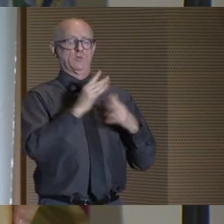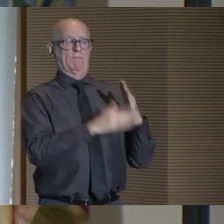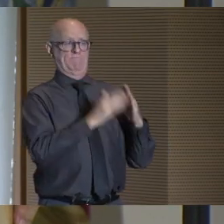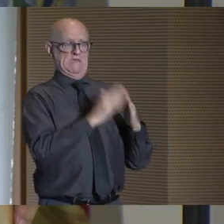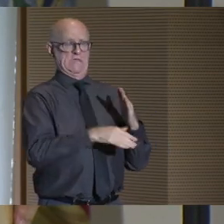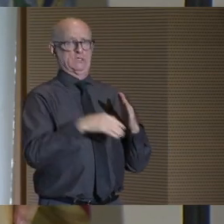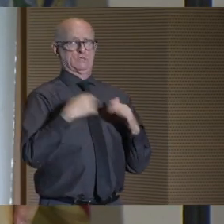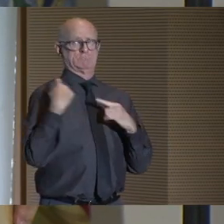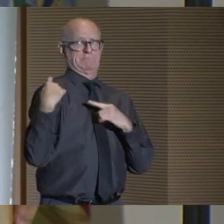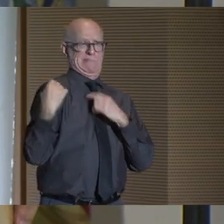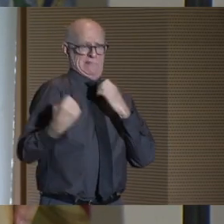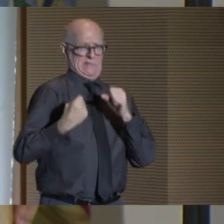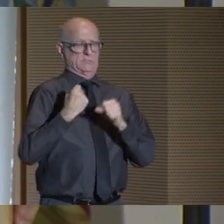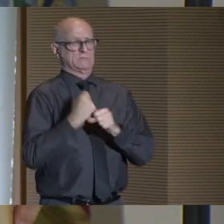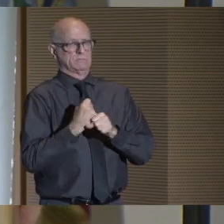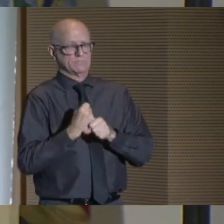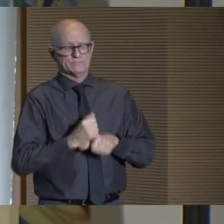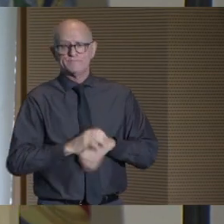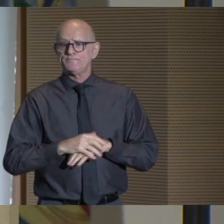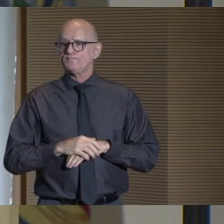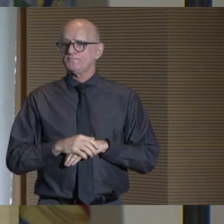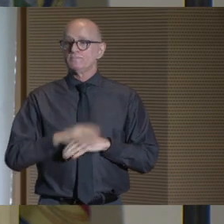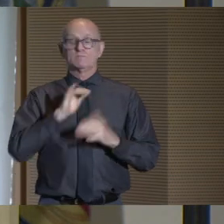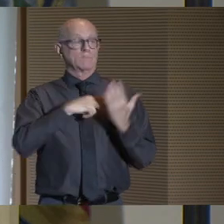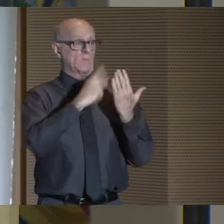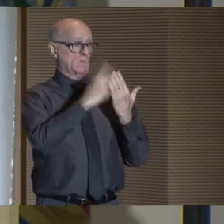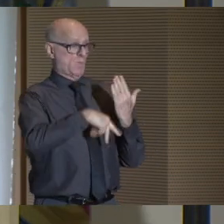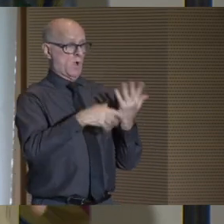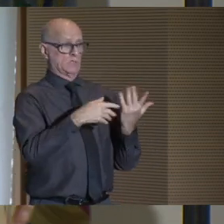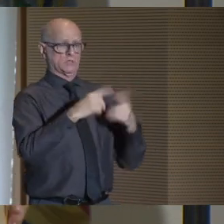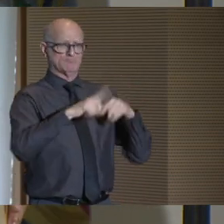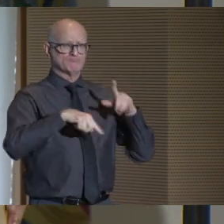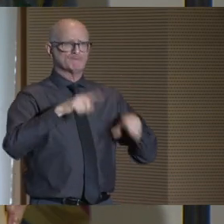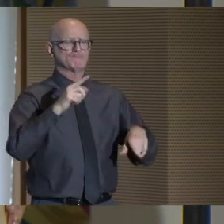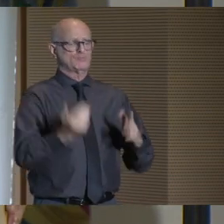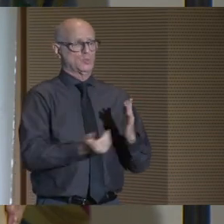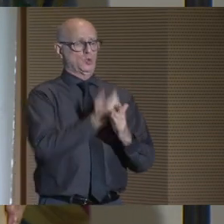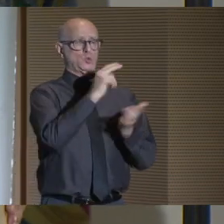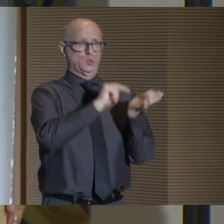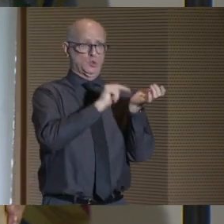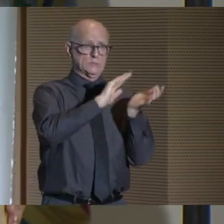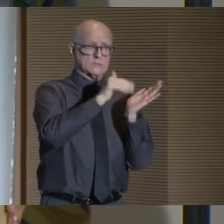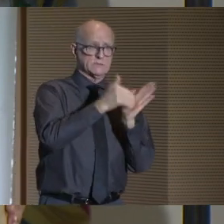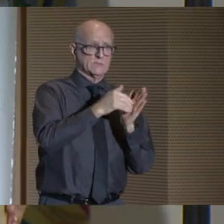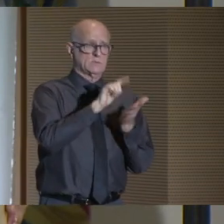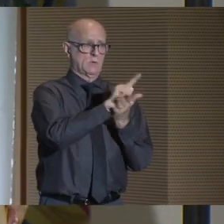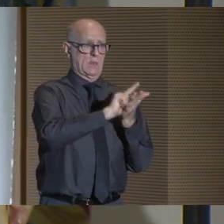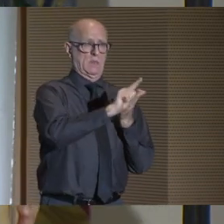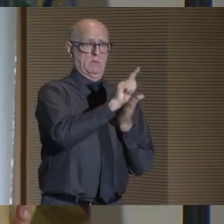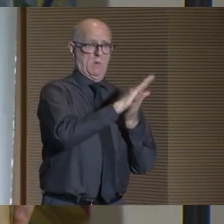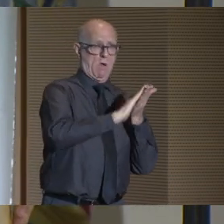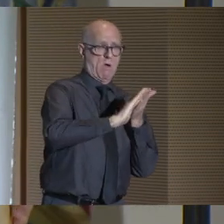and 43 were completed in the last academic year. These projects range from a new nursing center